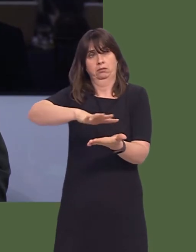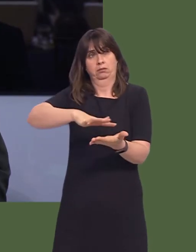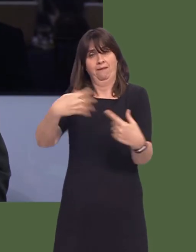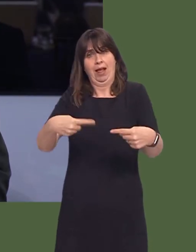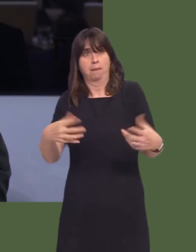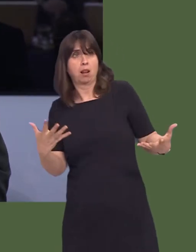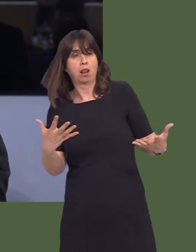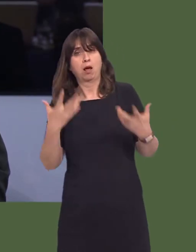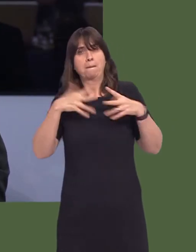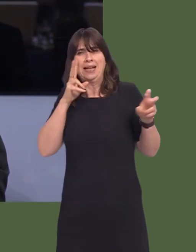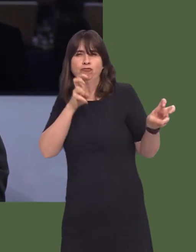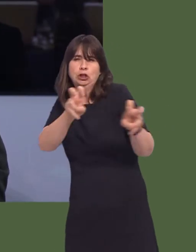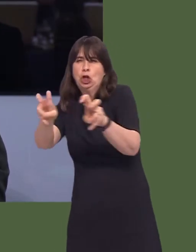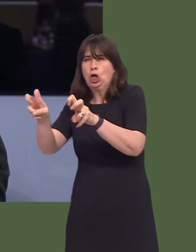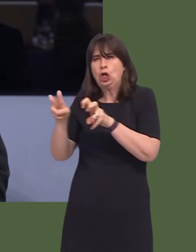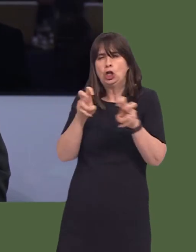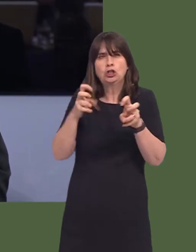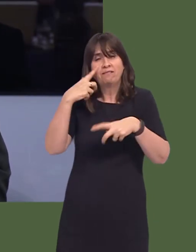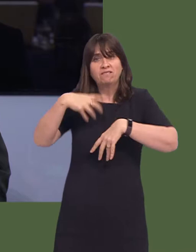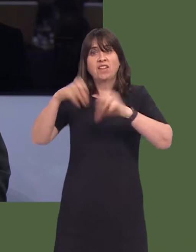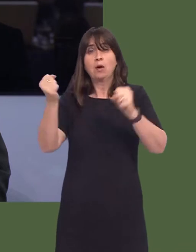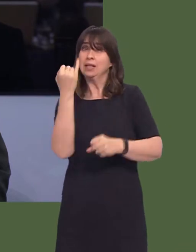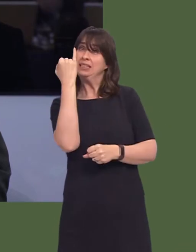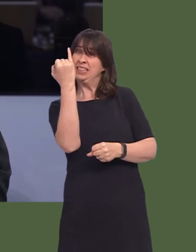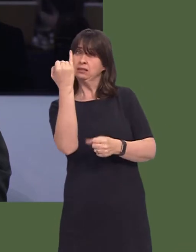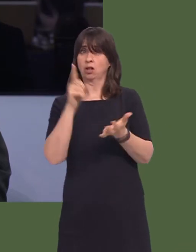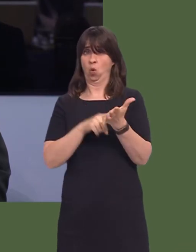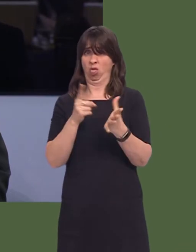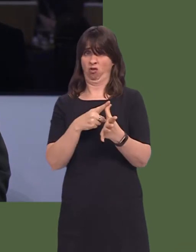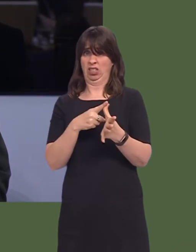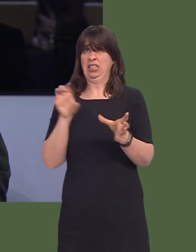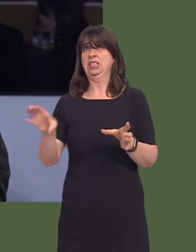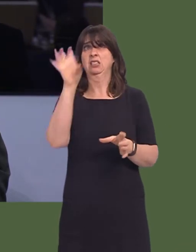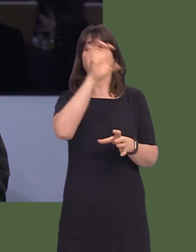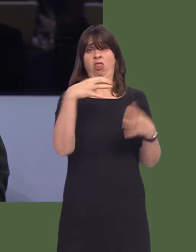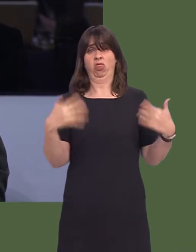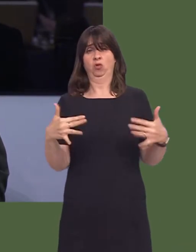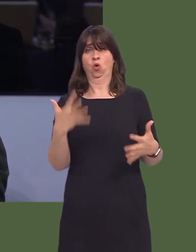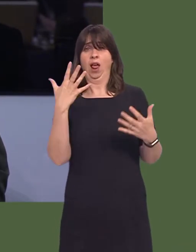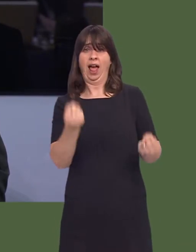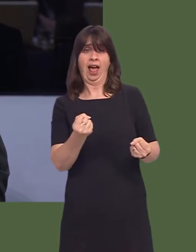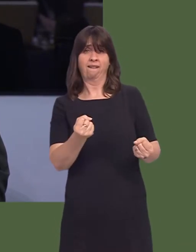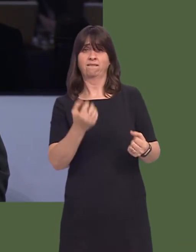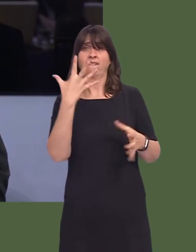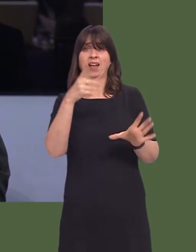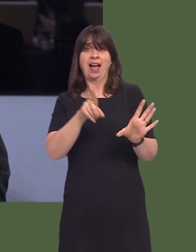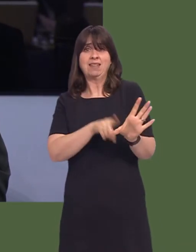study revealed that only six local authorities had a five-year supply of readily developable